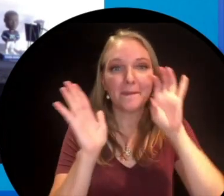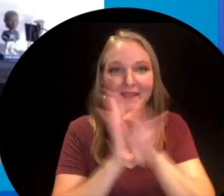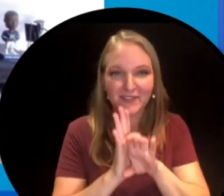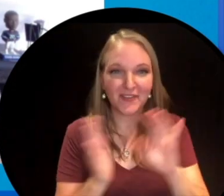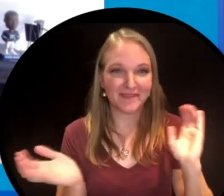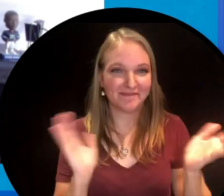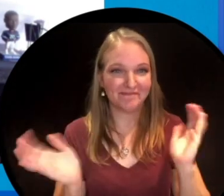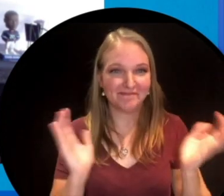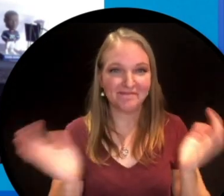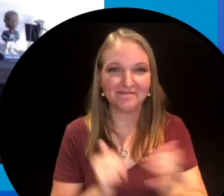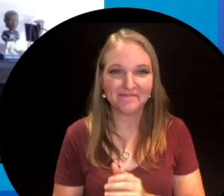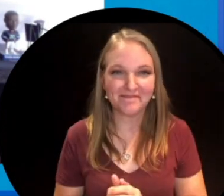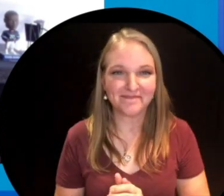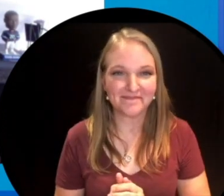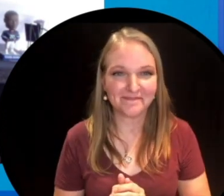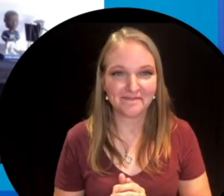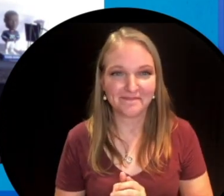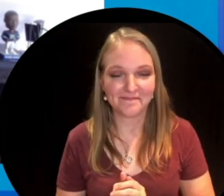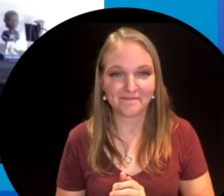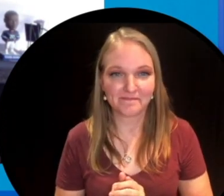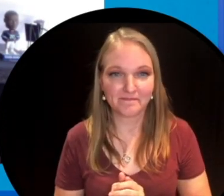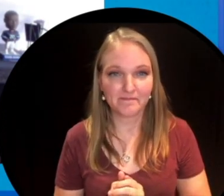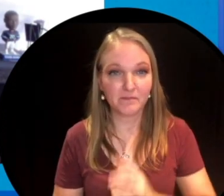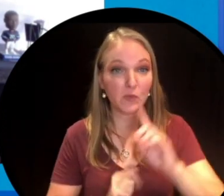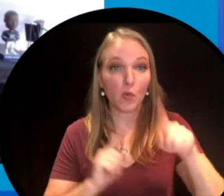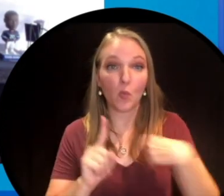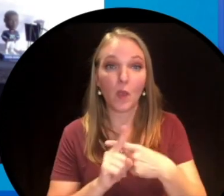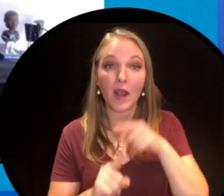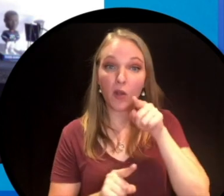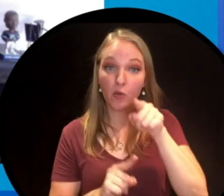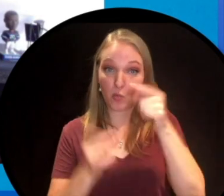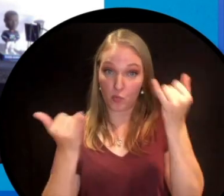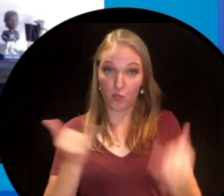book again to show you a picture. We'll just talk a little bit about the differences between say